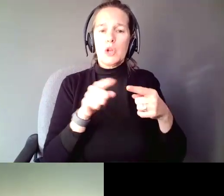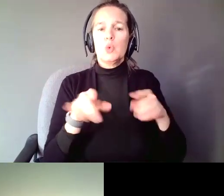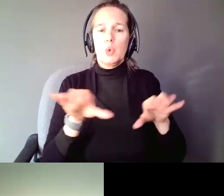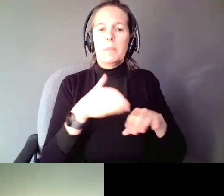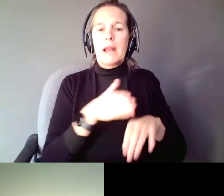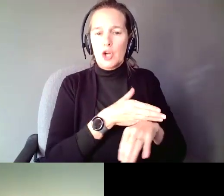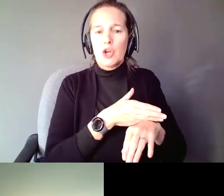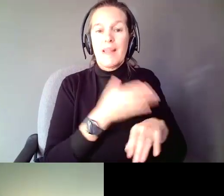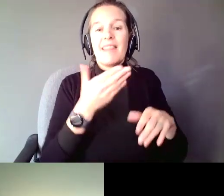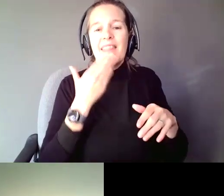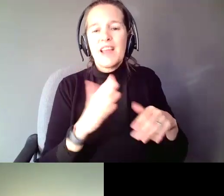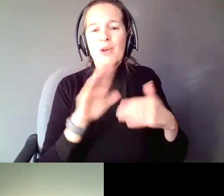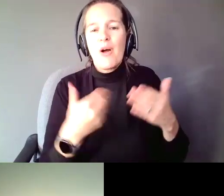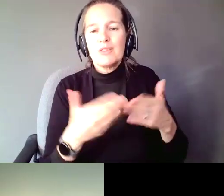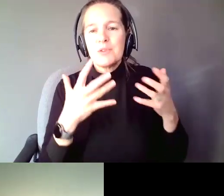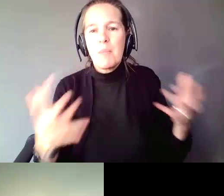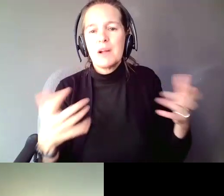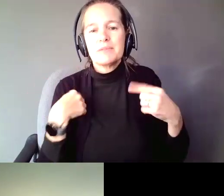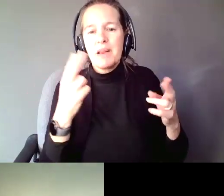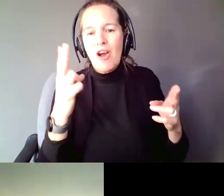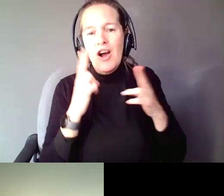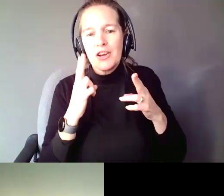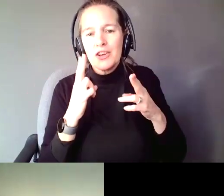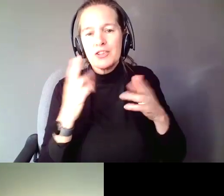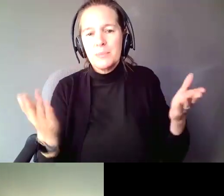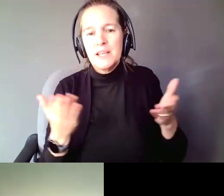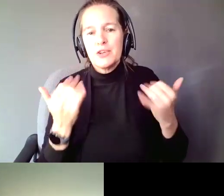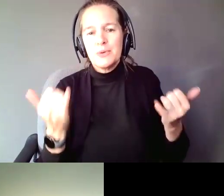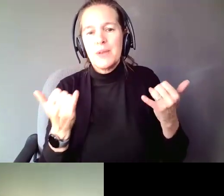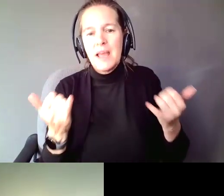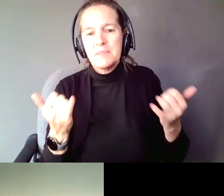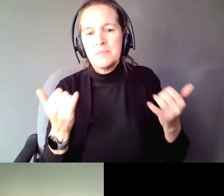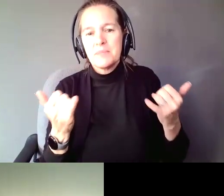Thank you so much. It has been my honor to be here today and I am looking toward